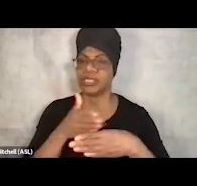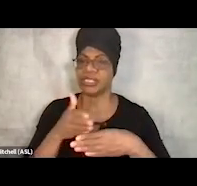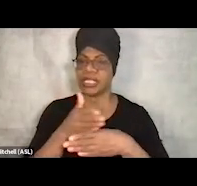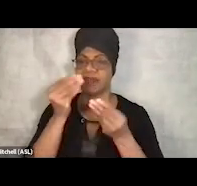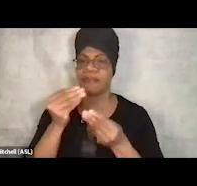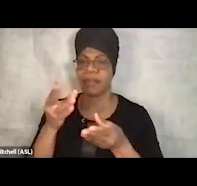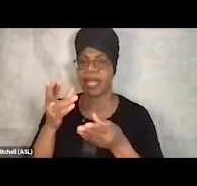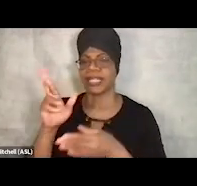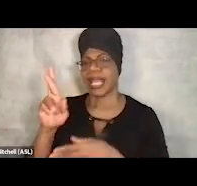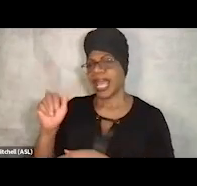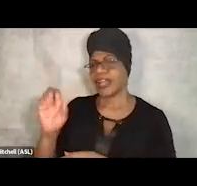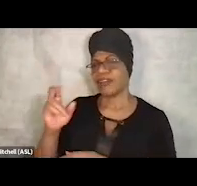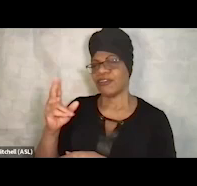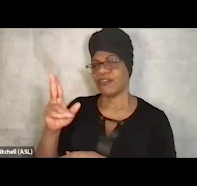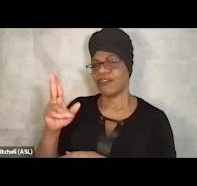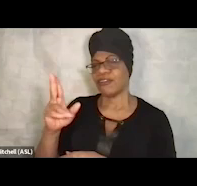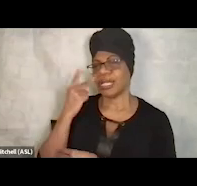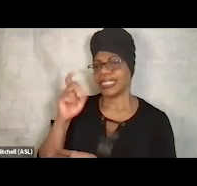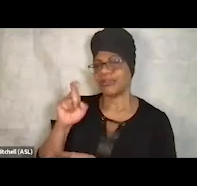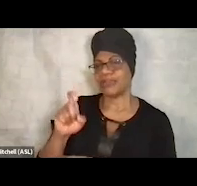that we need to move on to the questions. So I'll stop there.